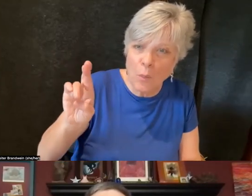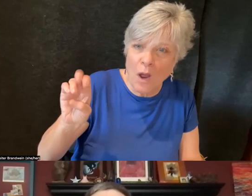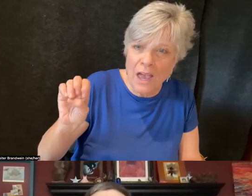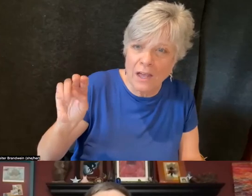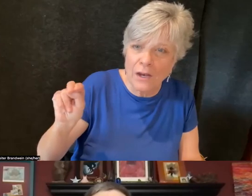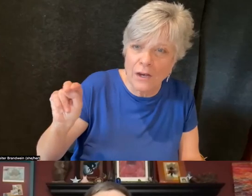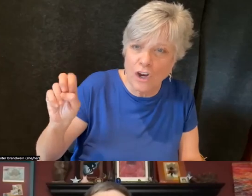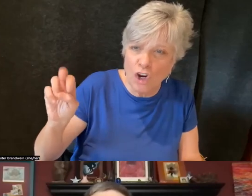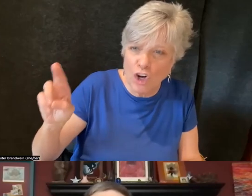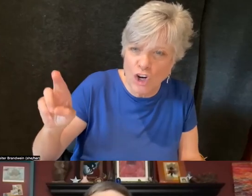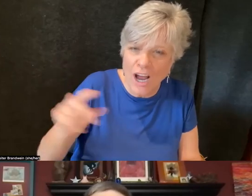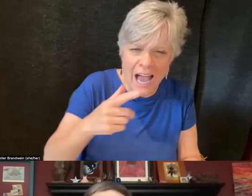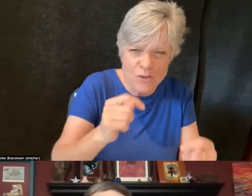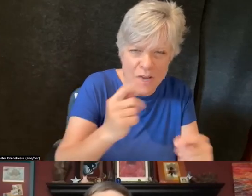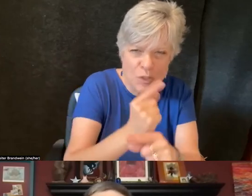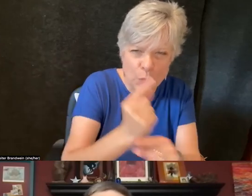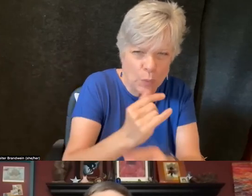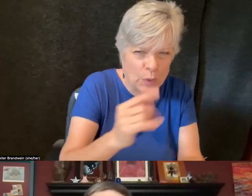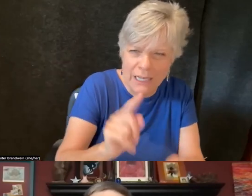I tried to Google it and I did not succeed.